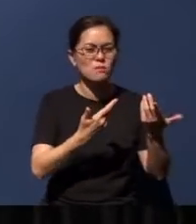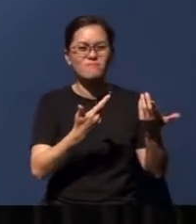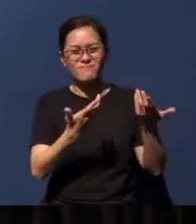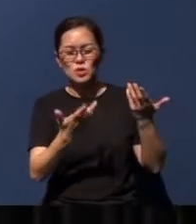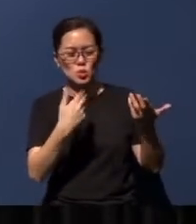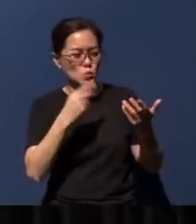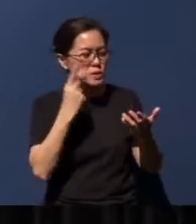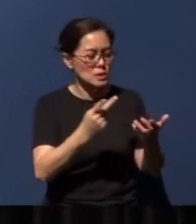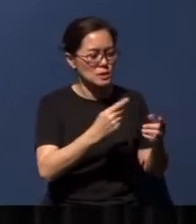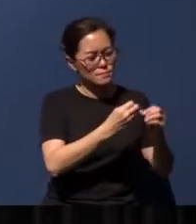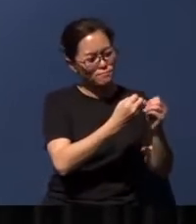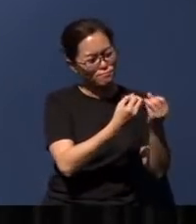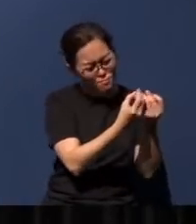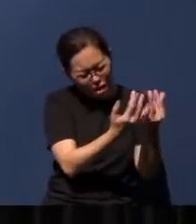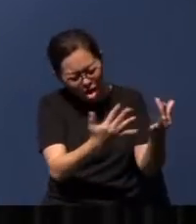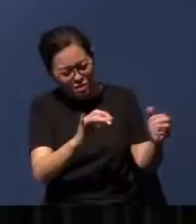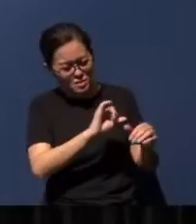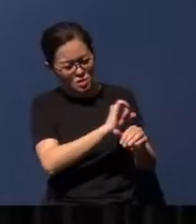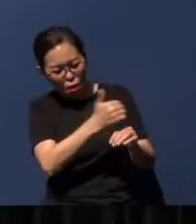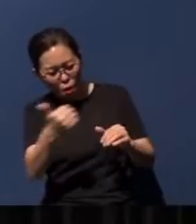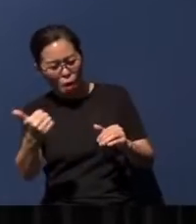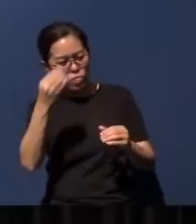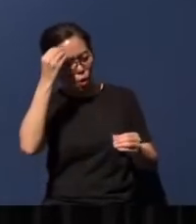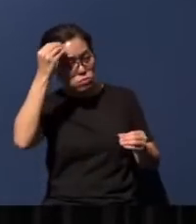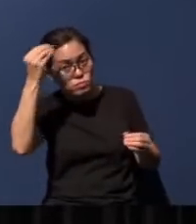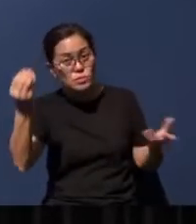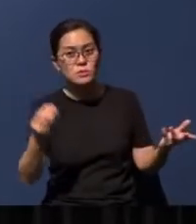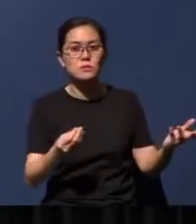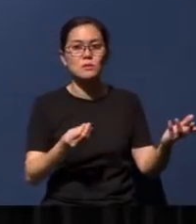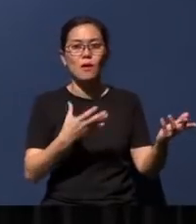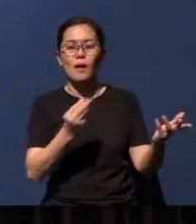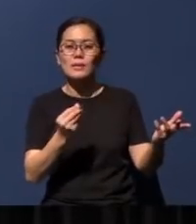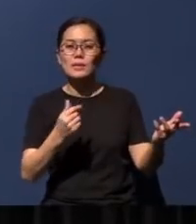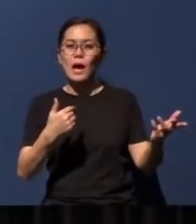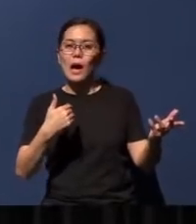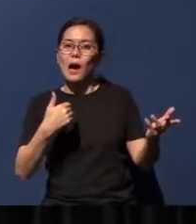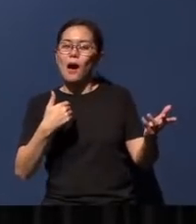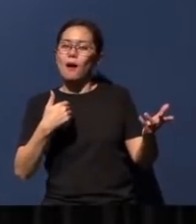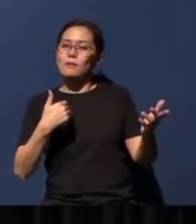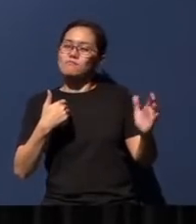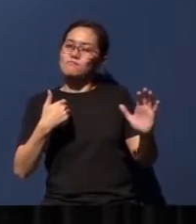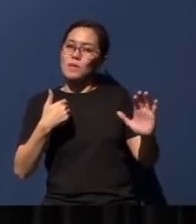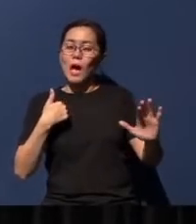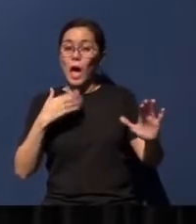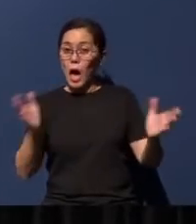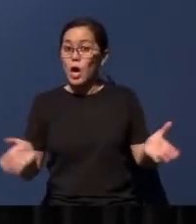see many, many other views. And actually, I would encourage you on some of those